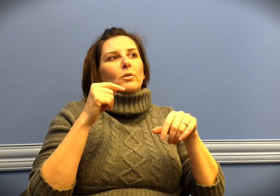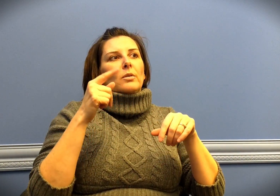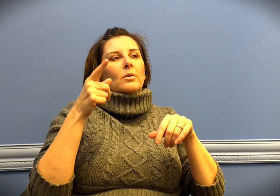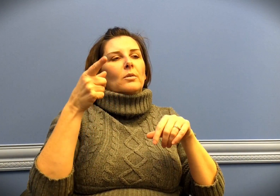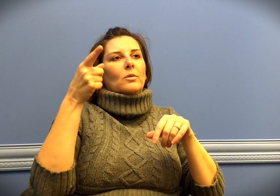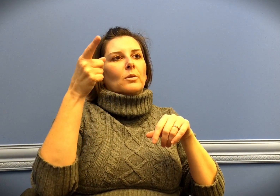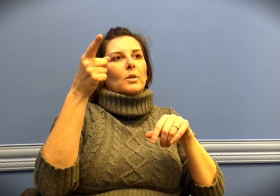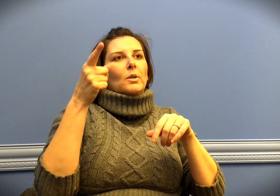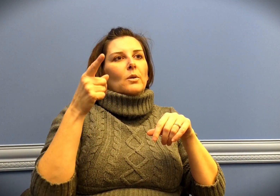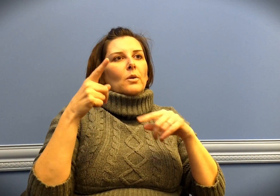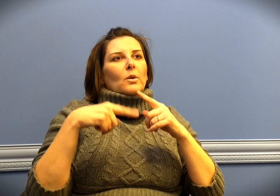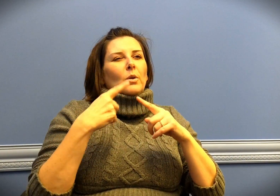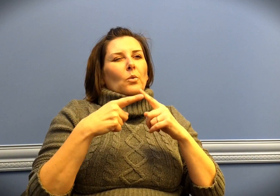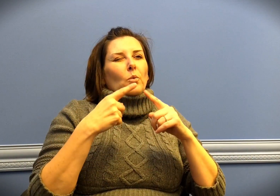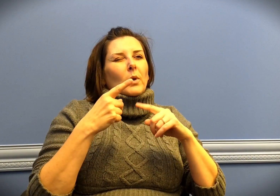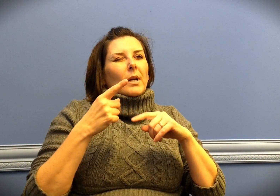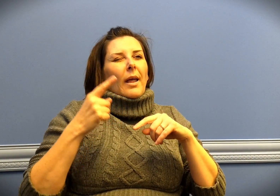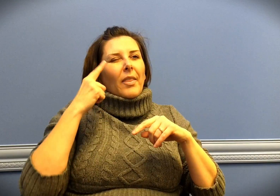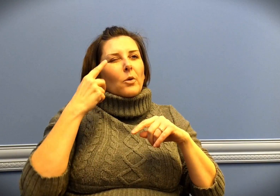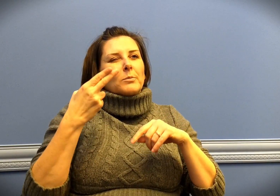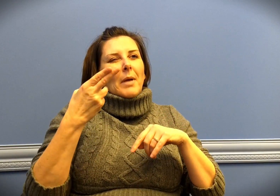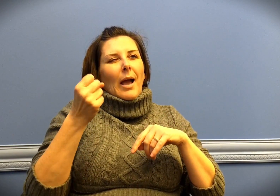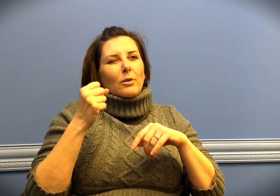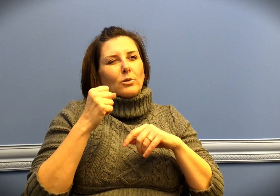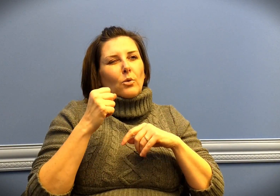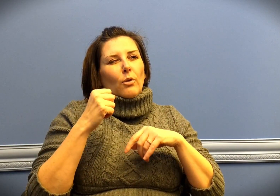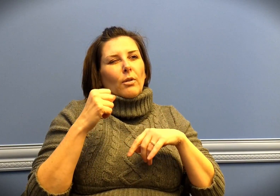I remember, I think I was in high school at the time --